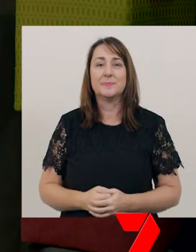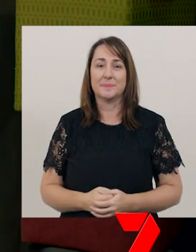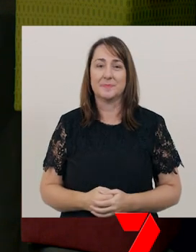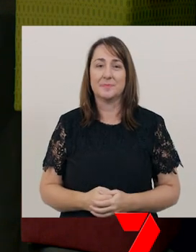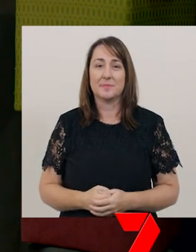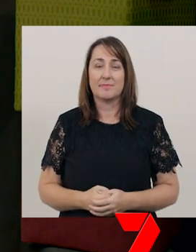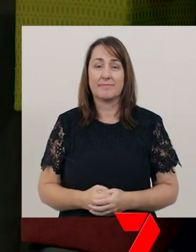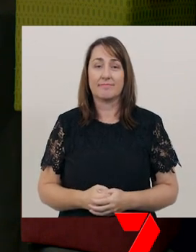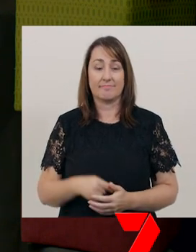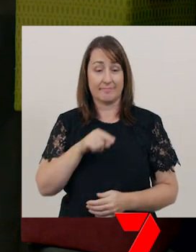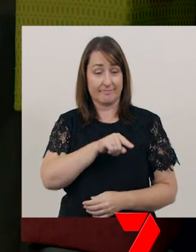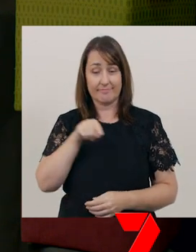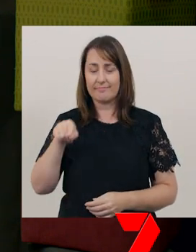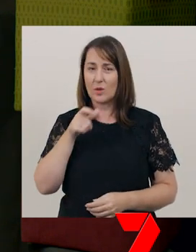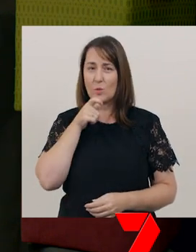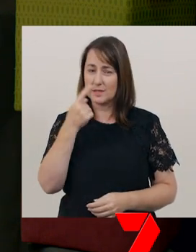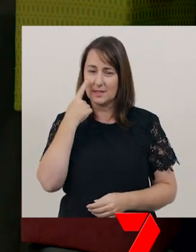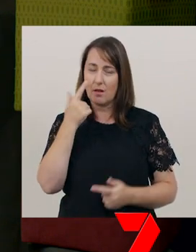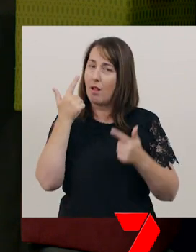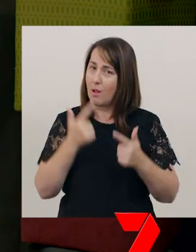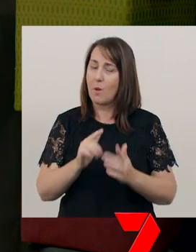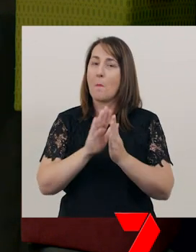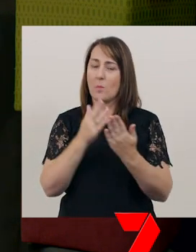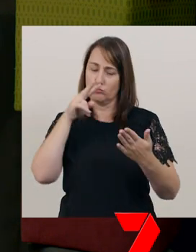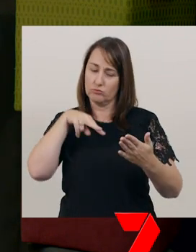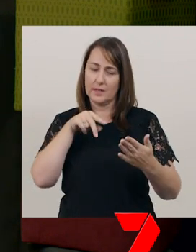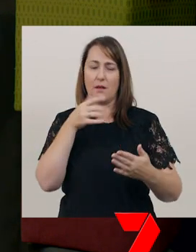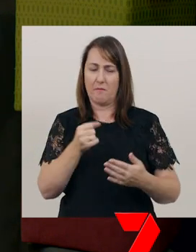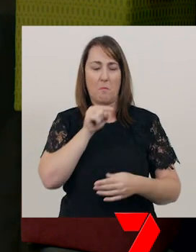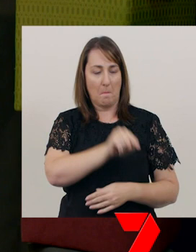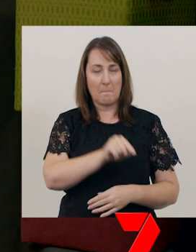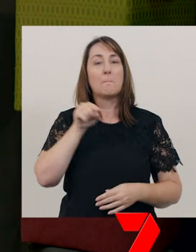These are words that appear in a lot of the books we read.